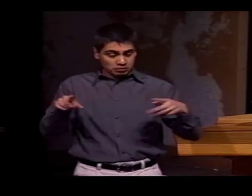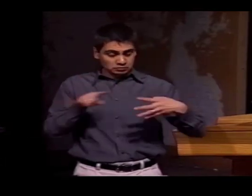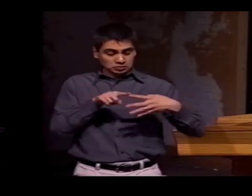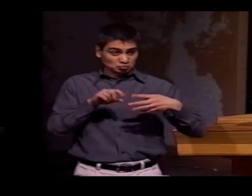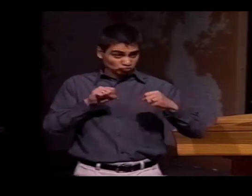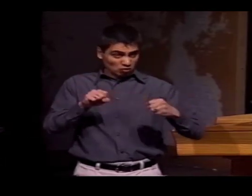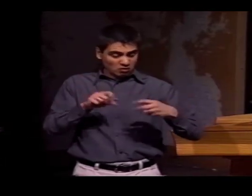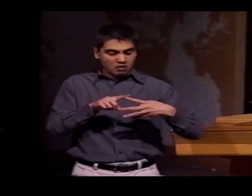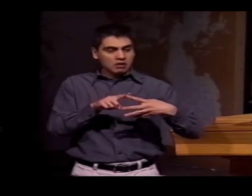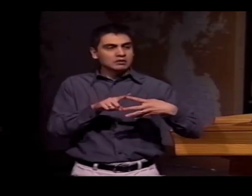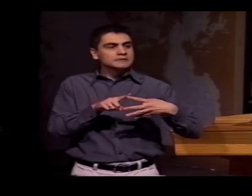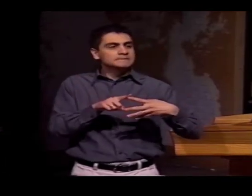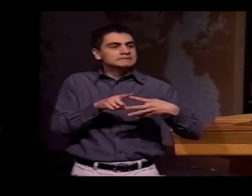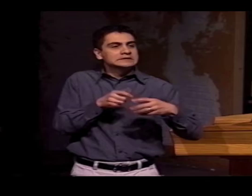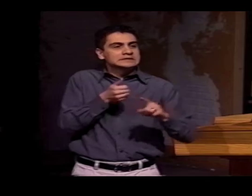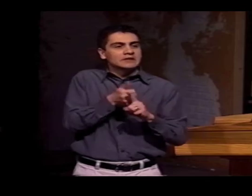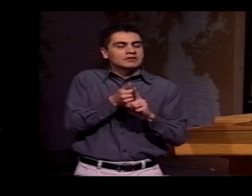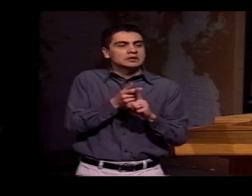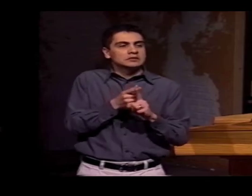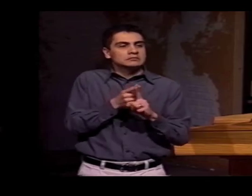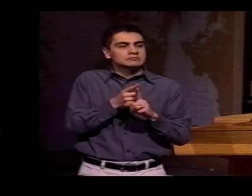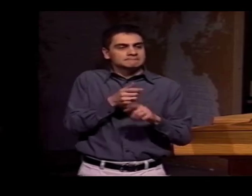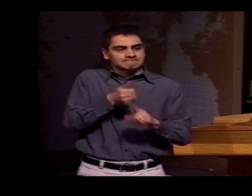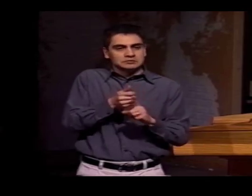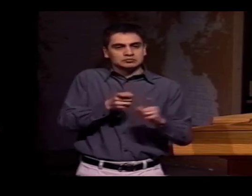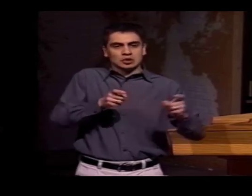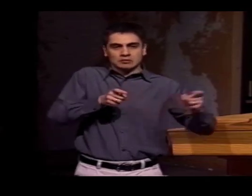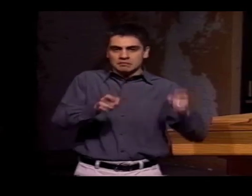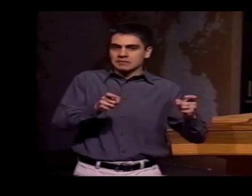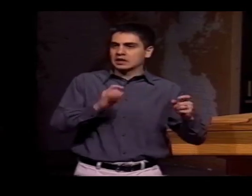KEEP IN MIND THAT THERE WERE THE TWO DEAF BILINGUAL PEOPLE.